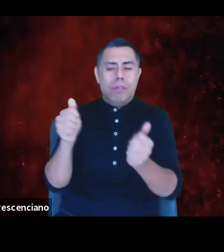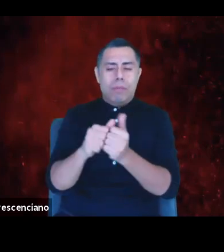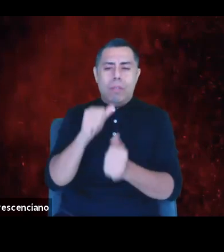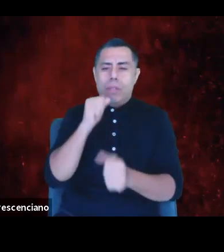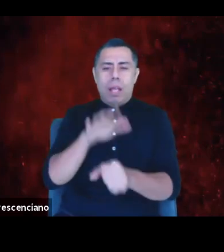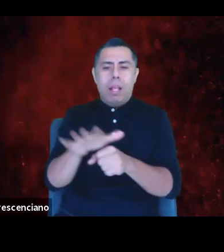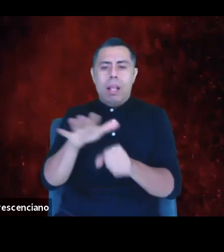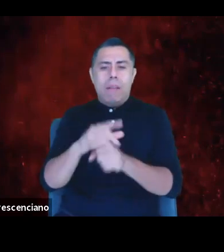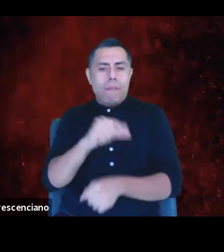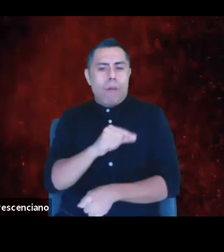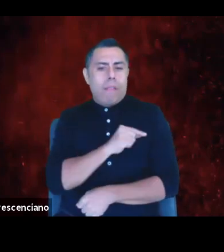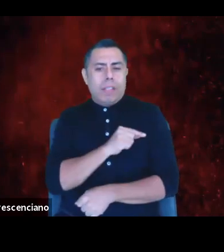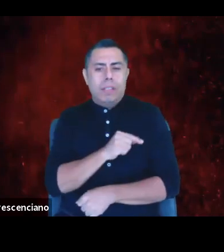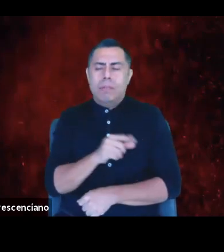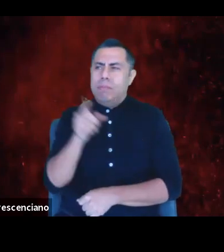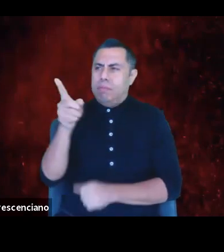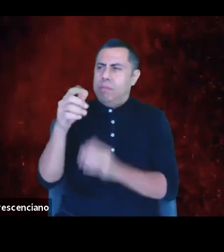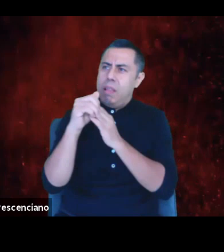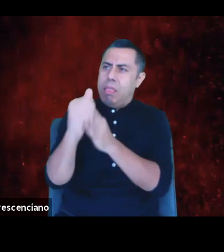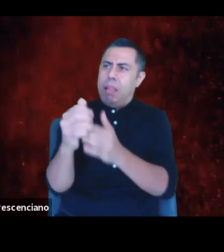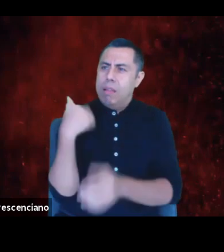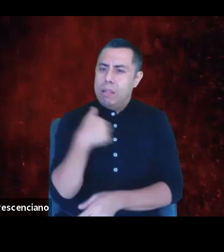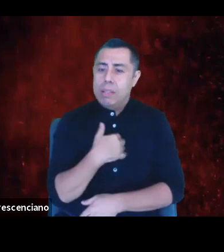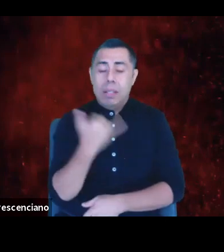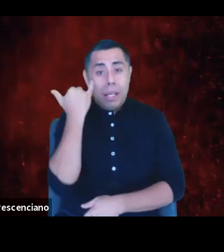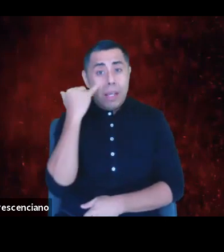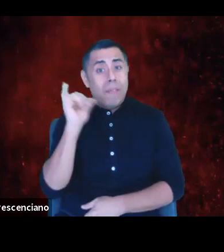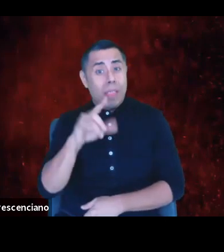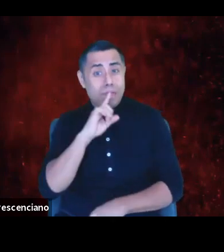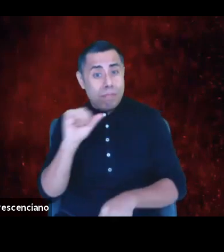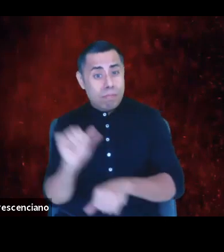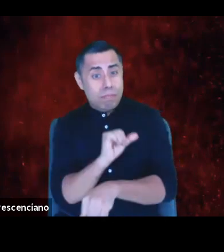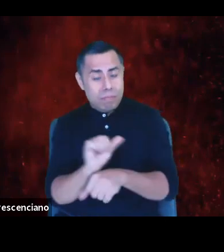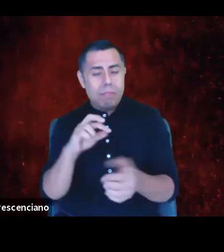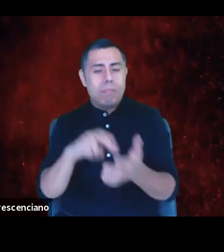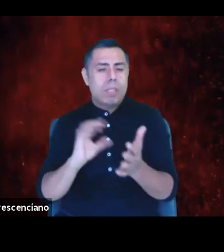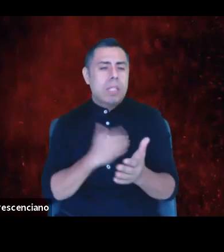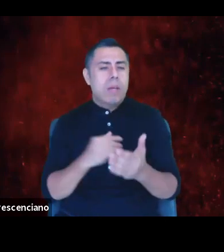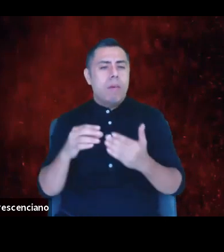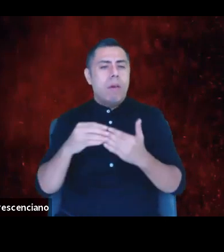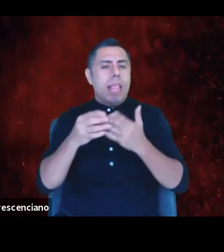If that's the case, then our leadership has benefited from a system of white privilege that allows